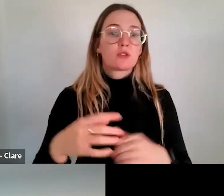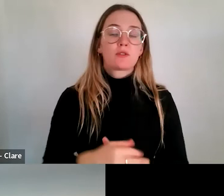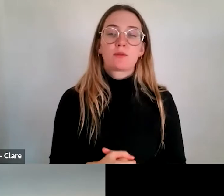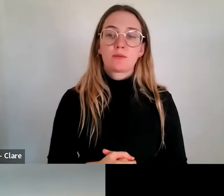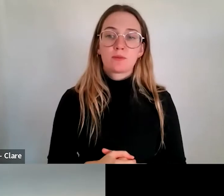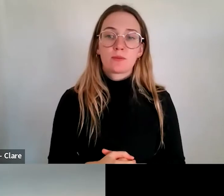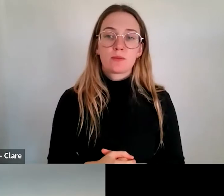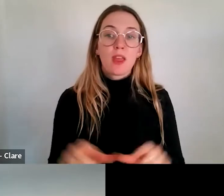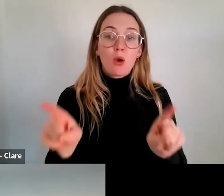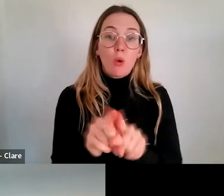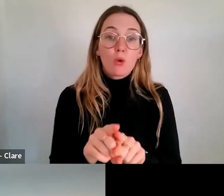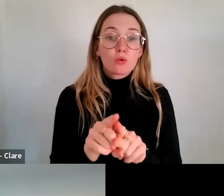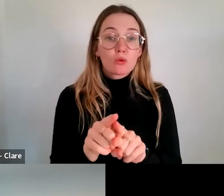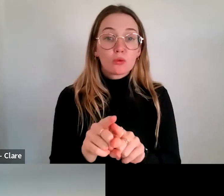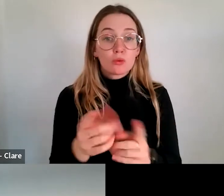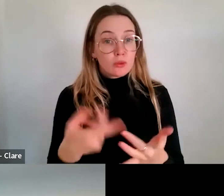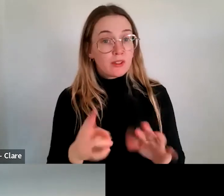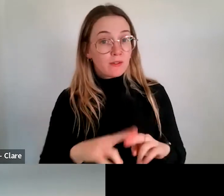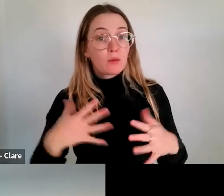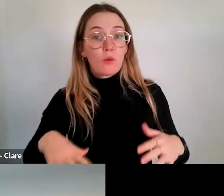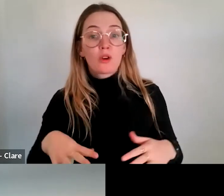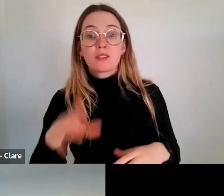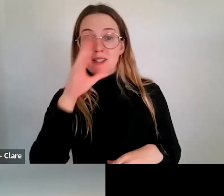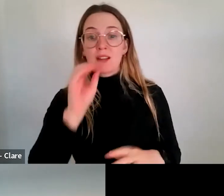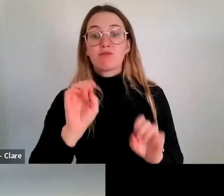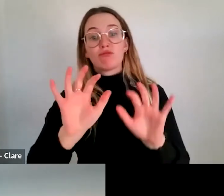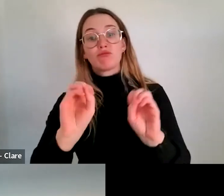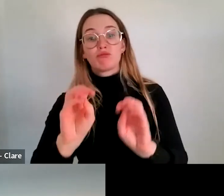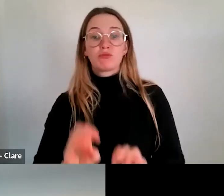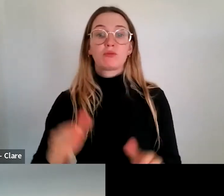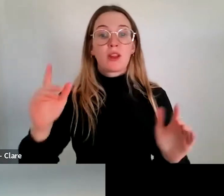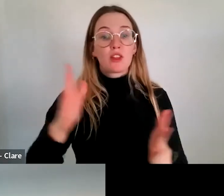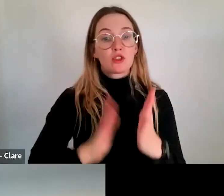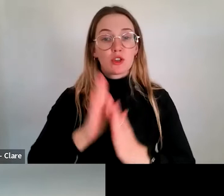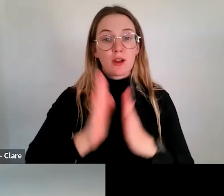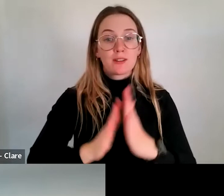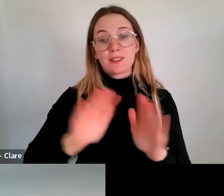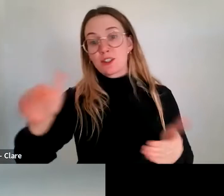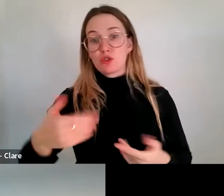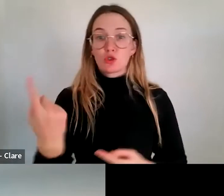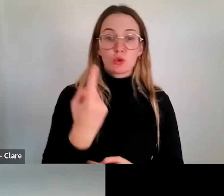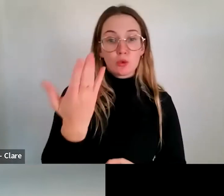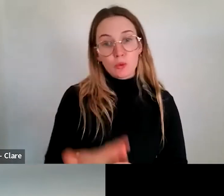And also if you want to, you're quite welcome in the chat, just to introduce yourself and say hi to everyone, and even